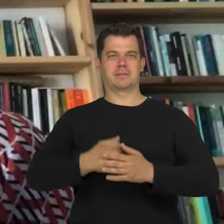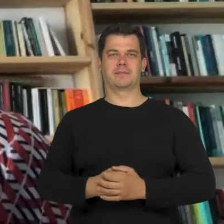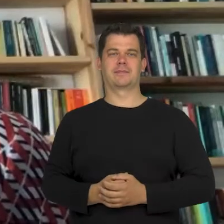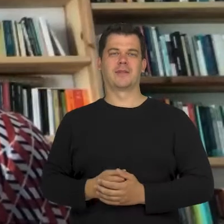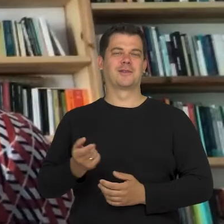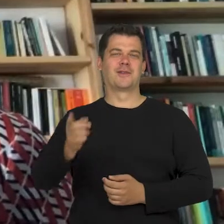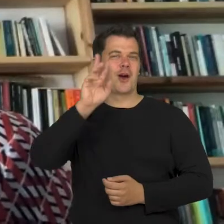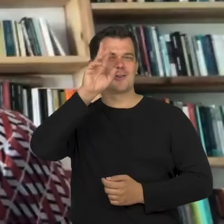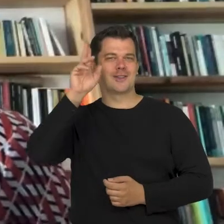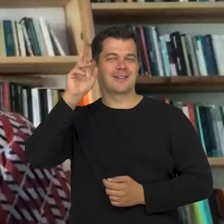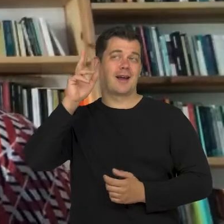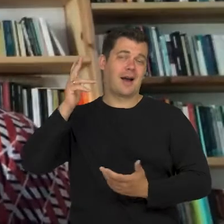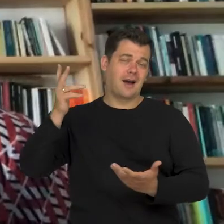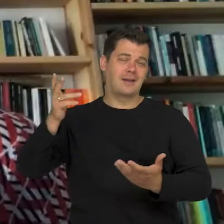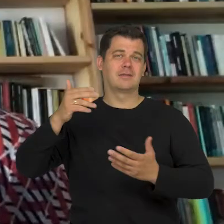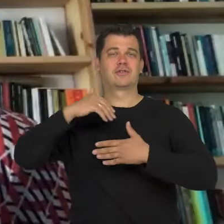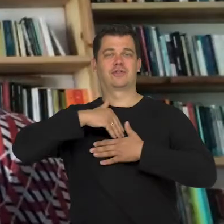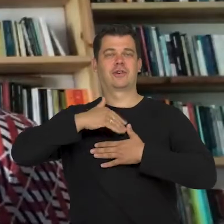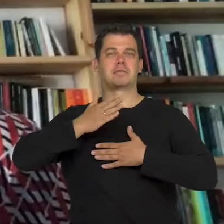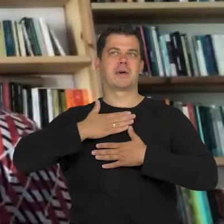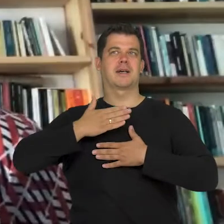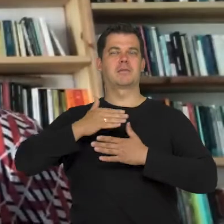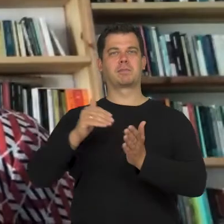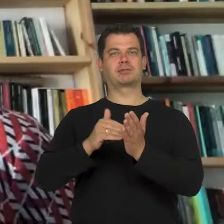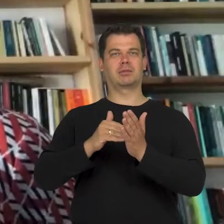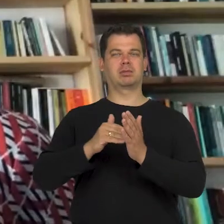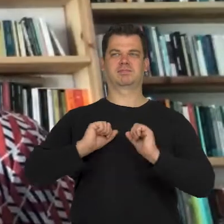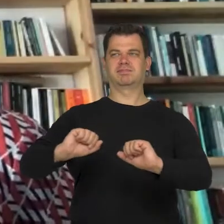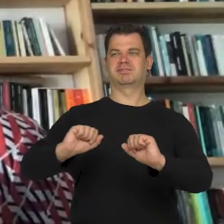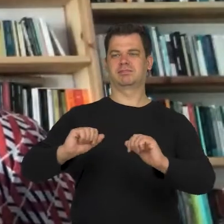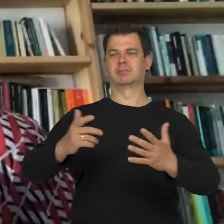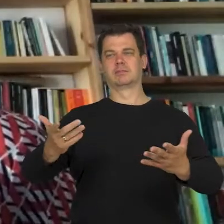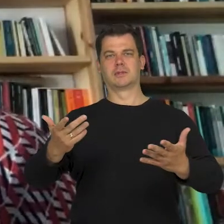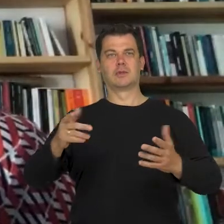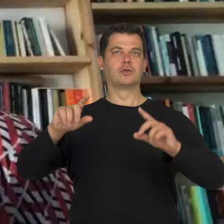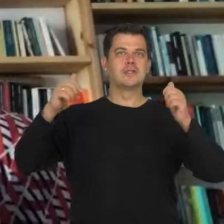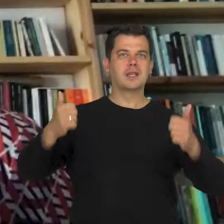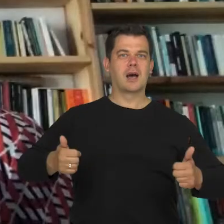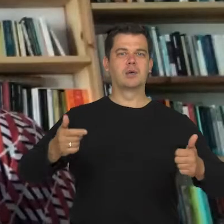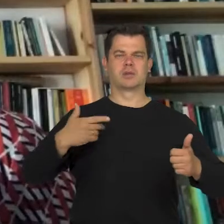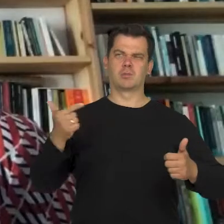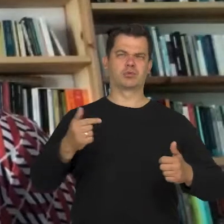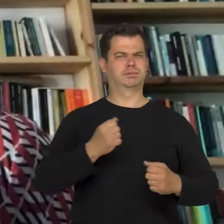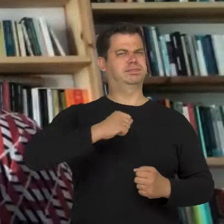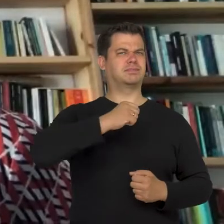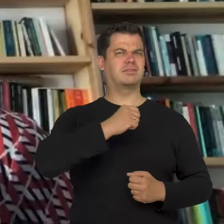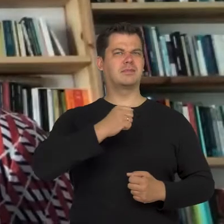But I have that internal need when something is happening, to stand my ground.